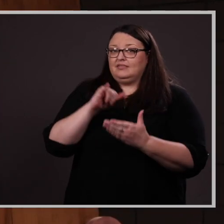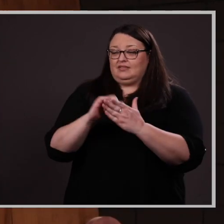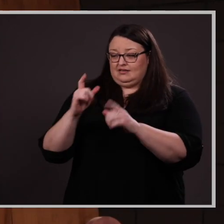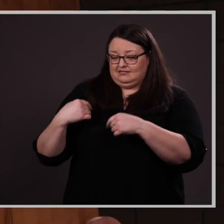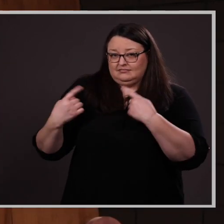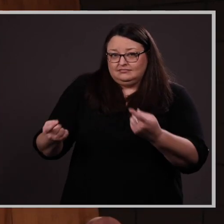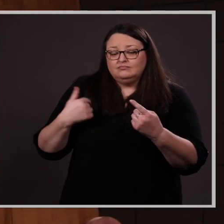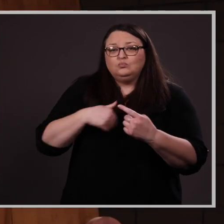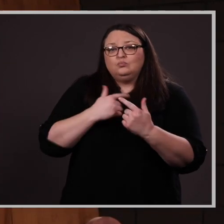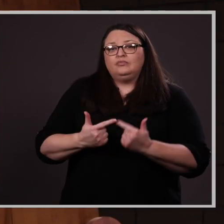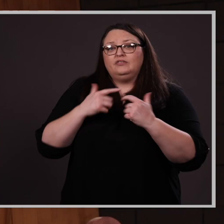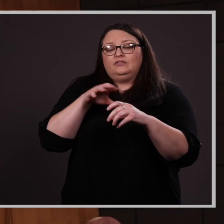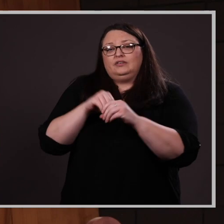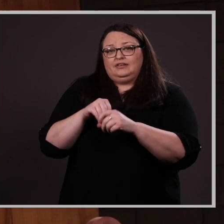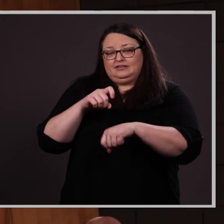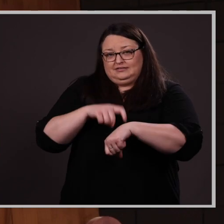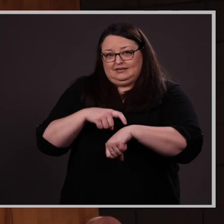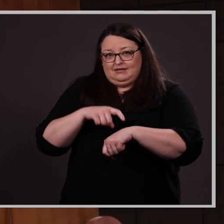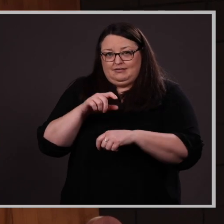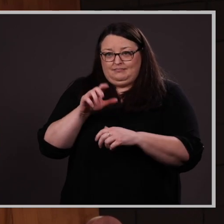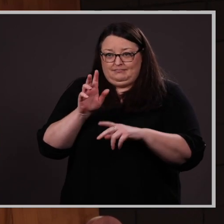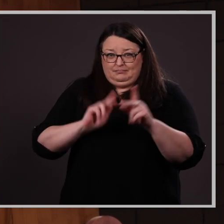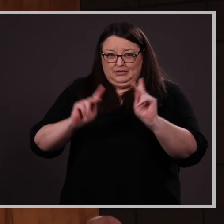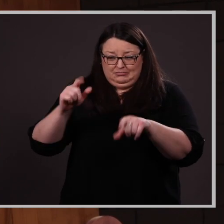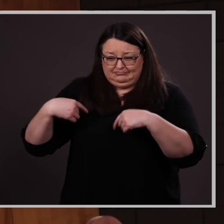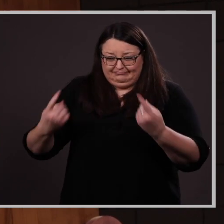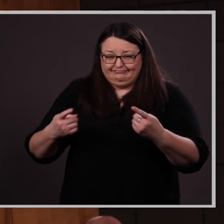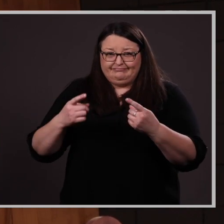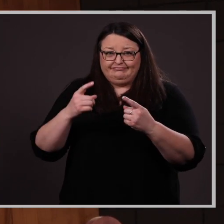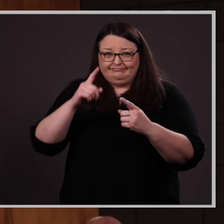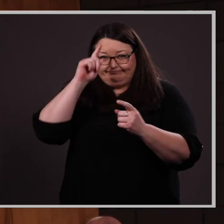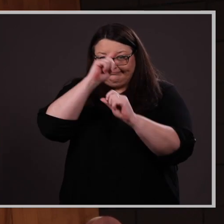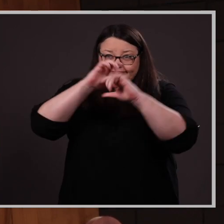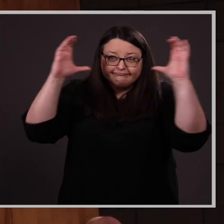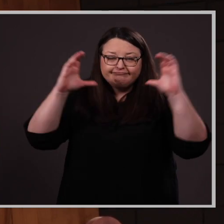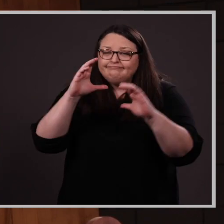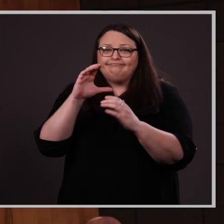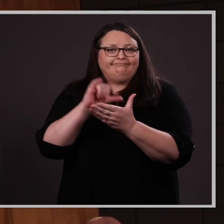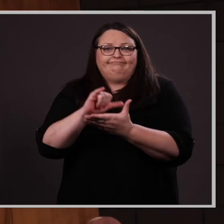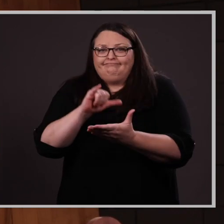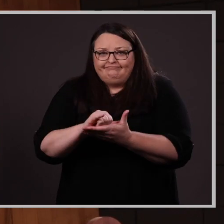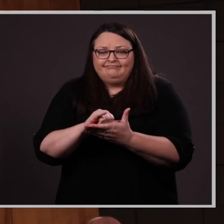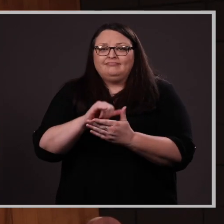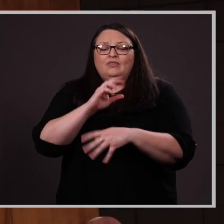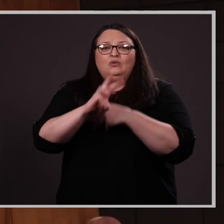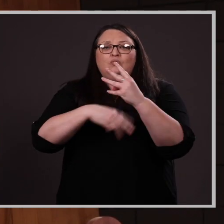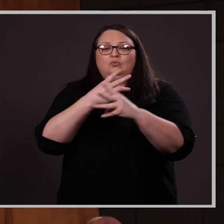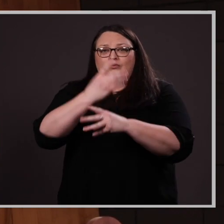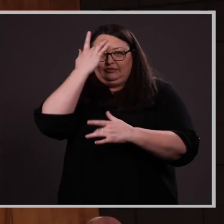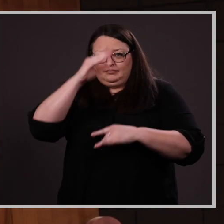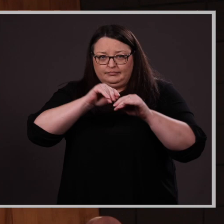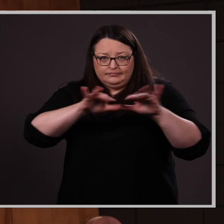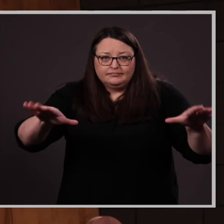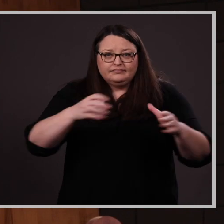a time that no one could’ve imagined, with the global pandemic, the economic crisis,